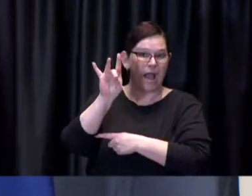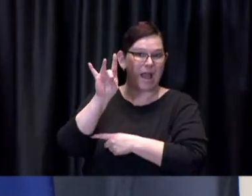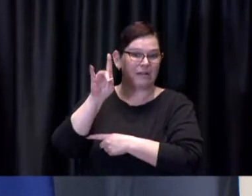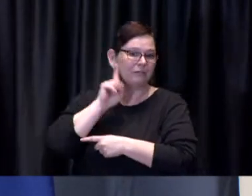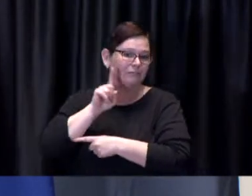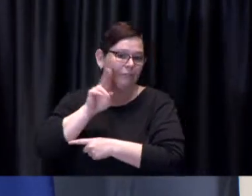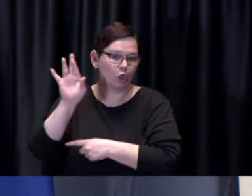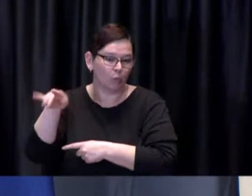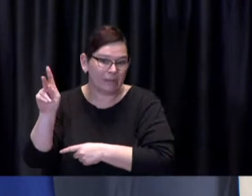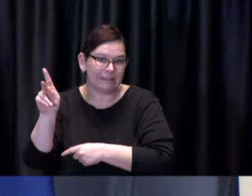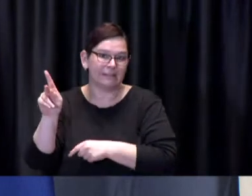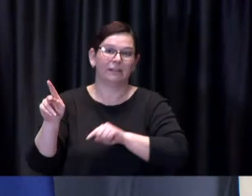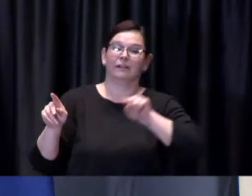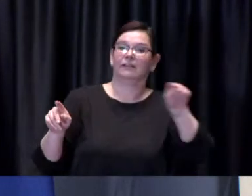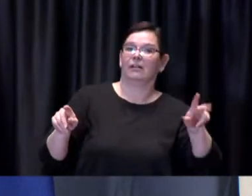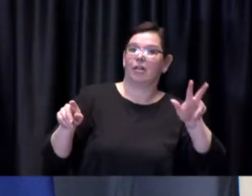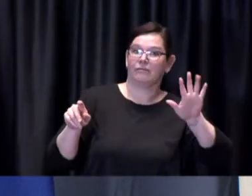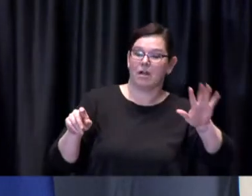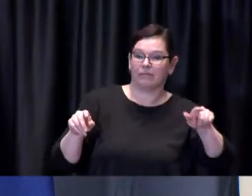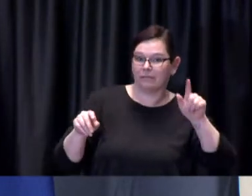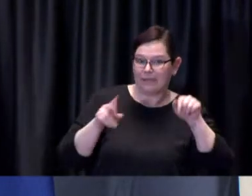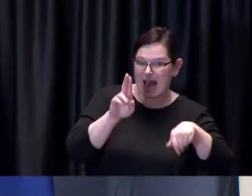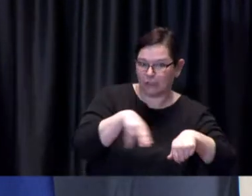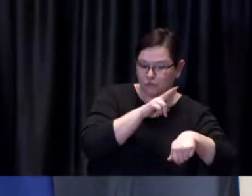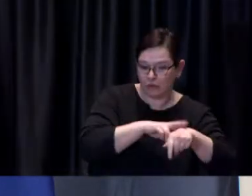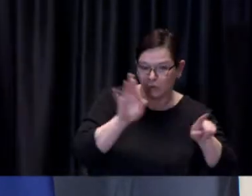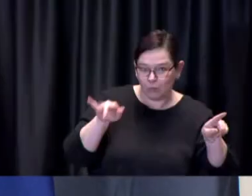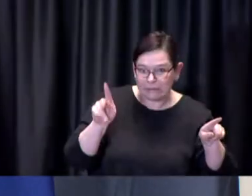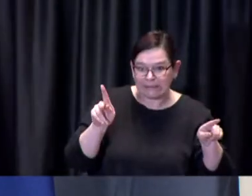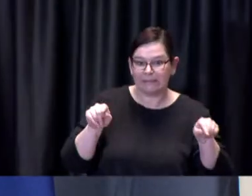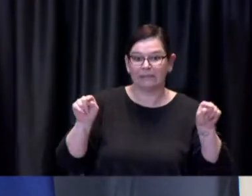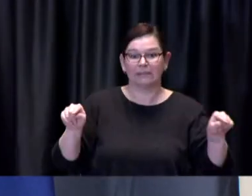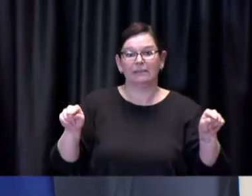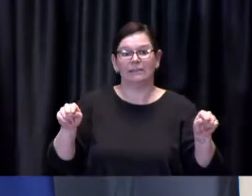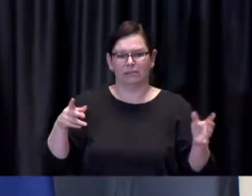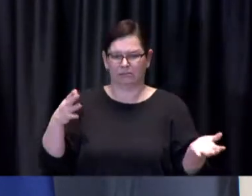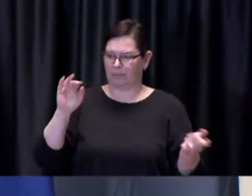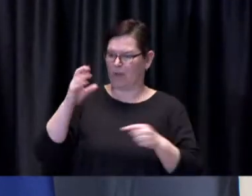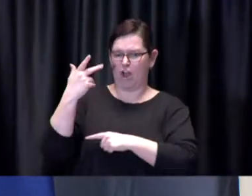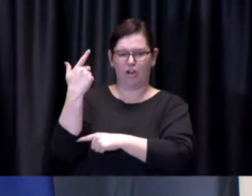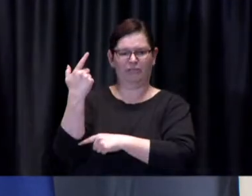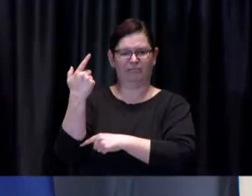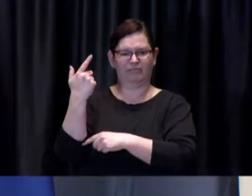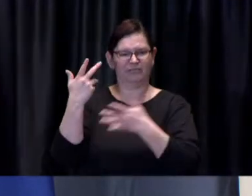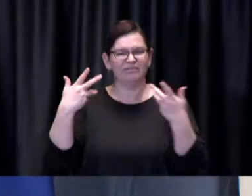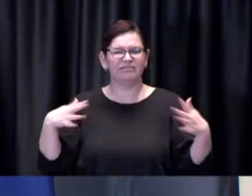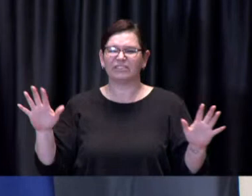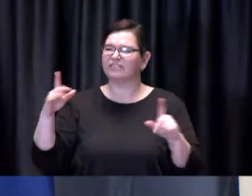to the warmer weather on March the 21st. The City's outdoor artificial ice rinks were popular this past season,